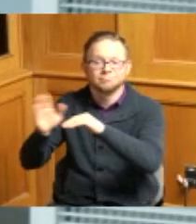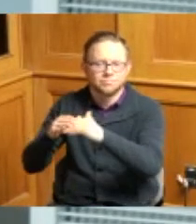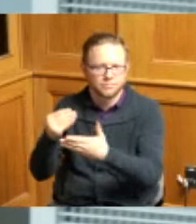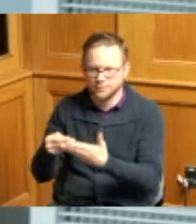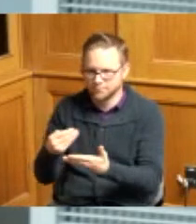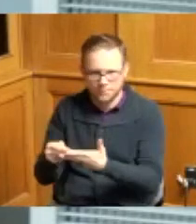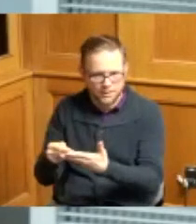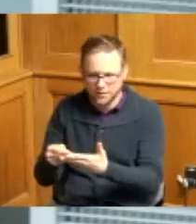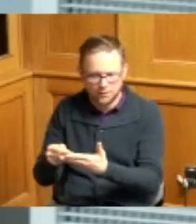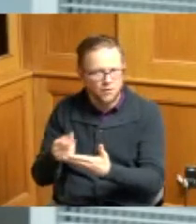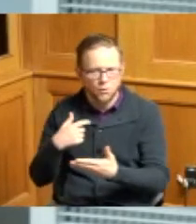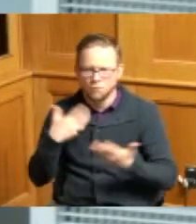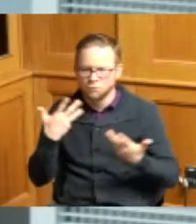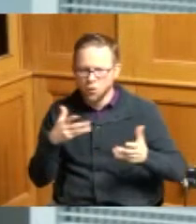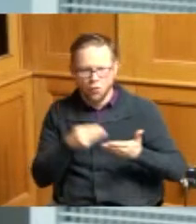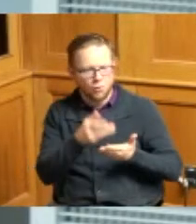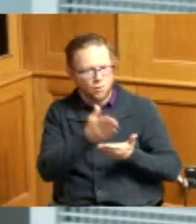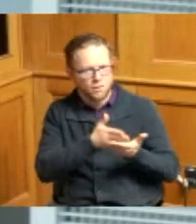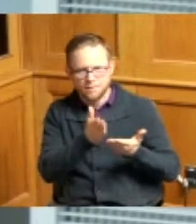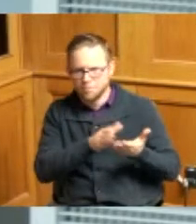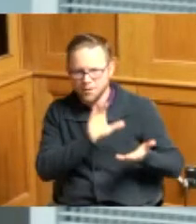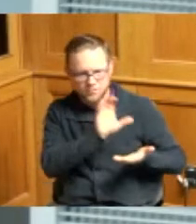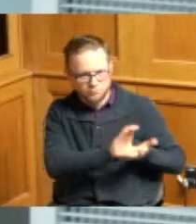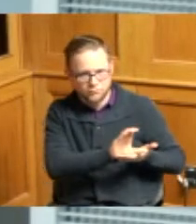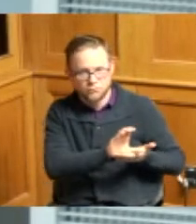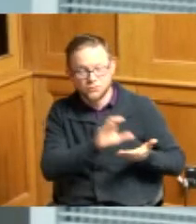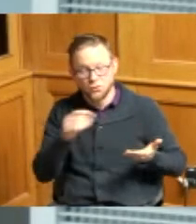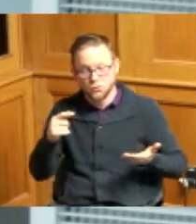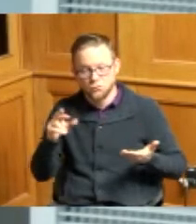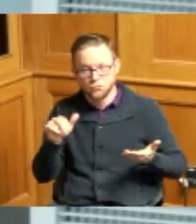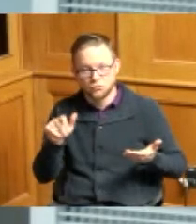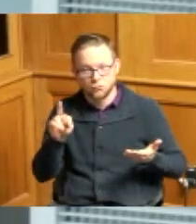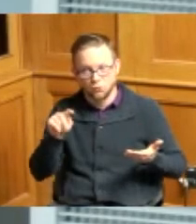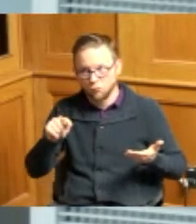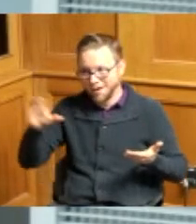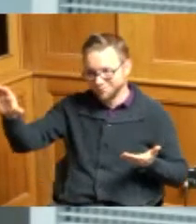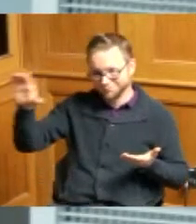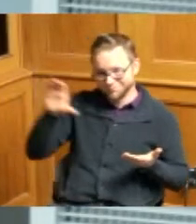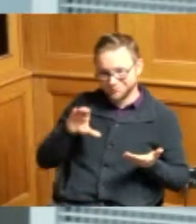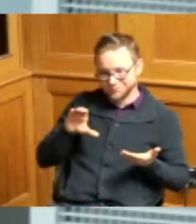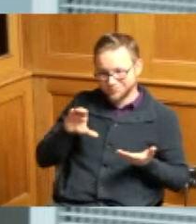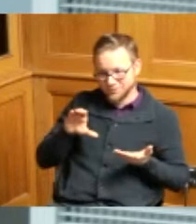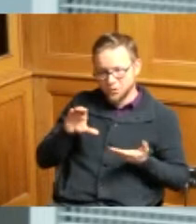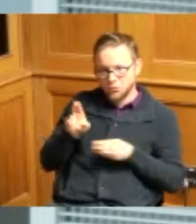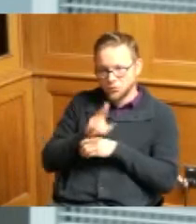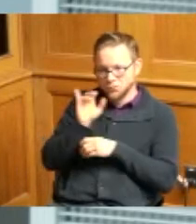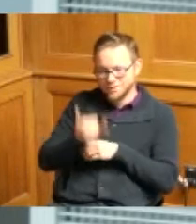budgeted so that these costs will be covered by the grant funds so we use the term appropriate in